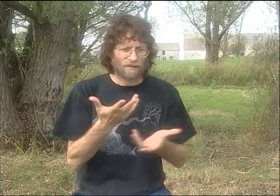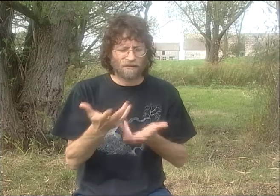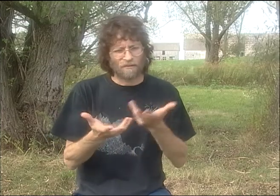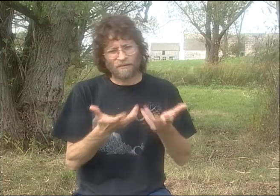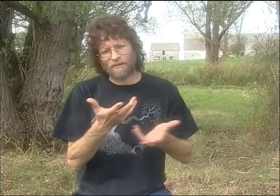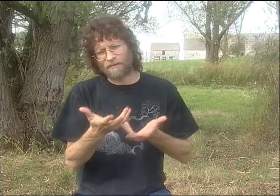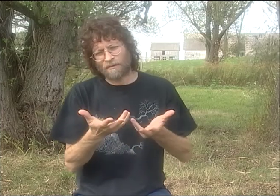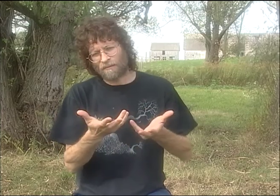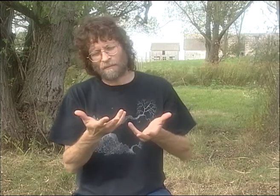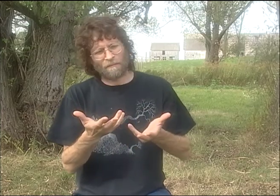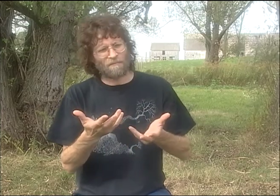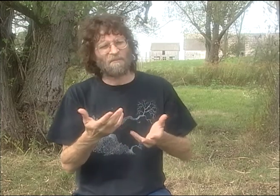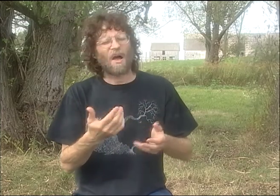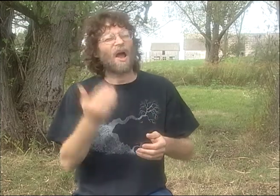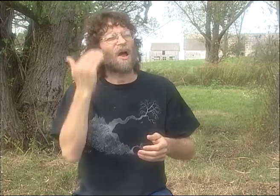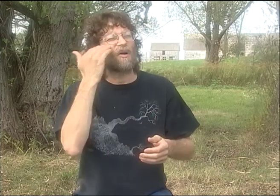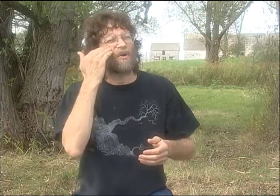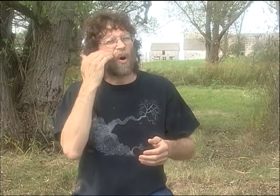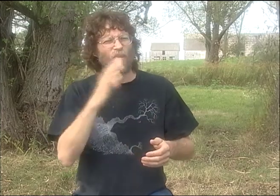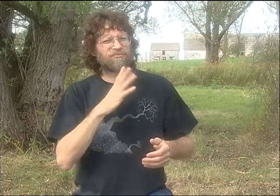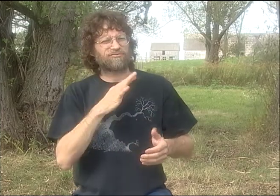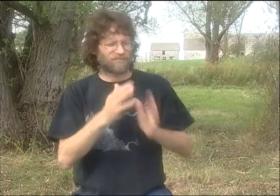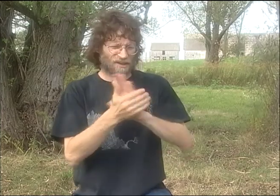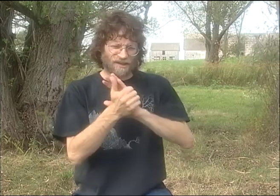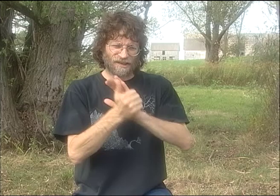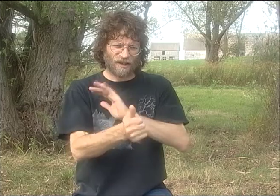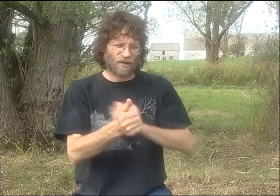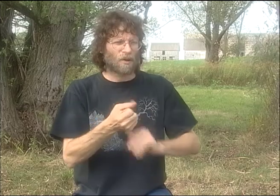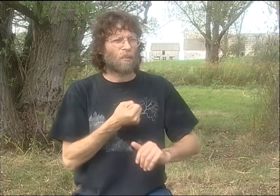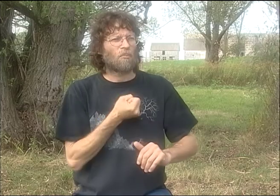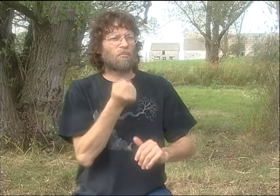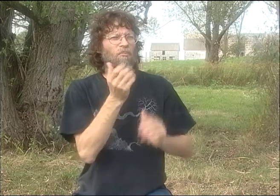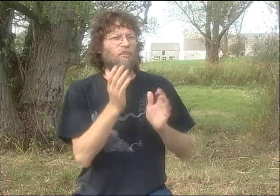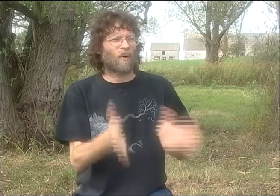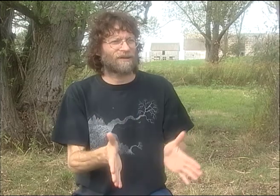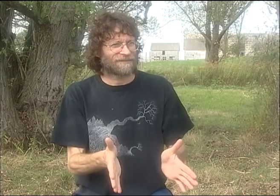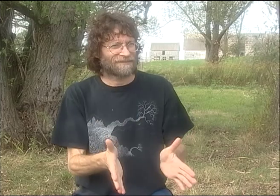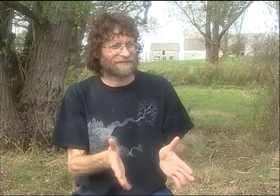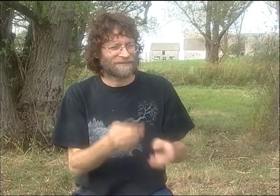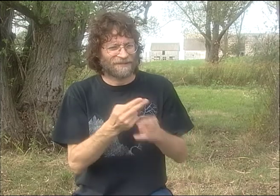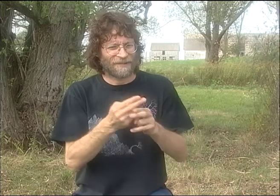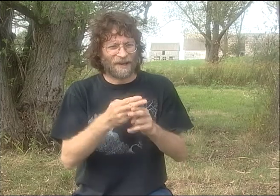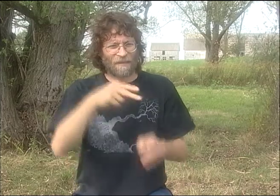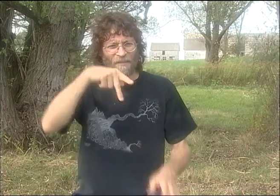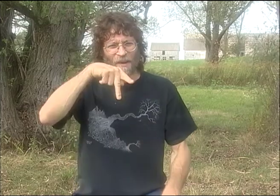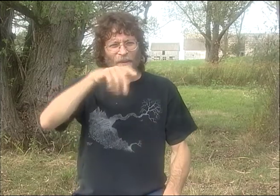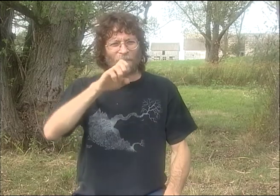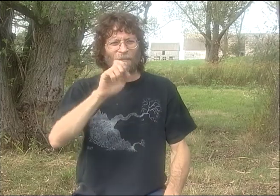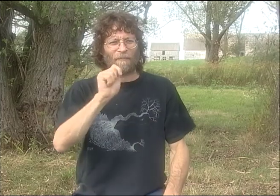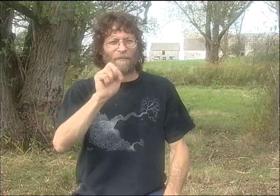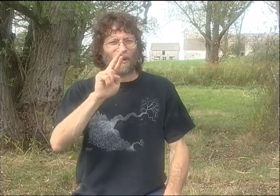AND HE SAID, UM, "I KNOW THIS AMAZING POET,